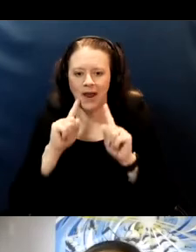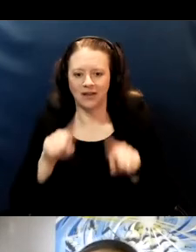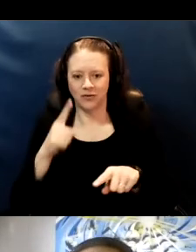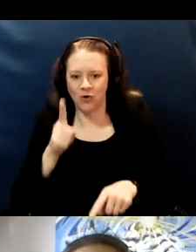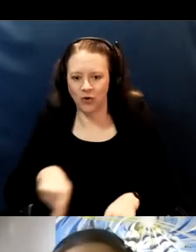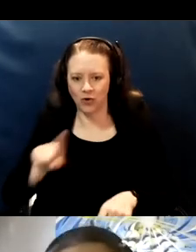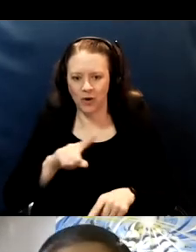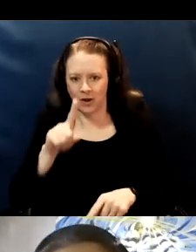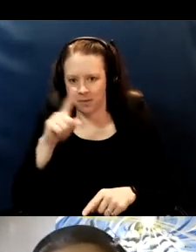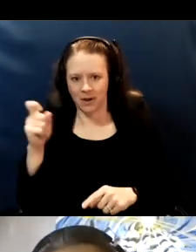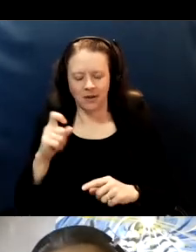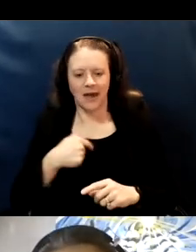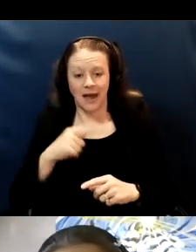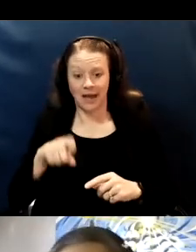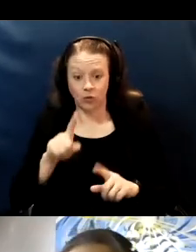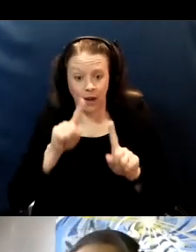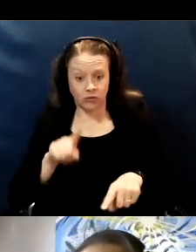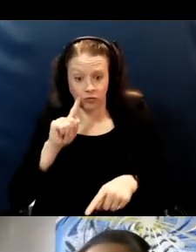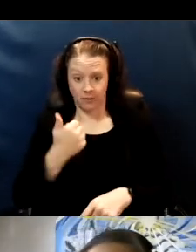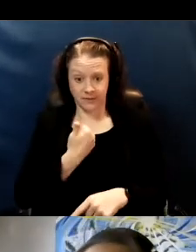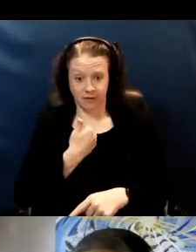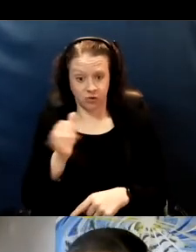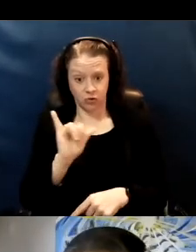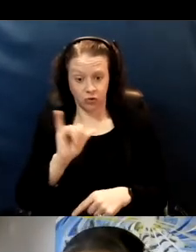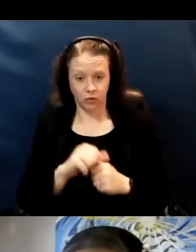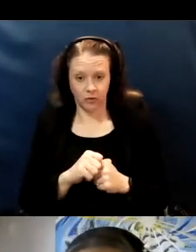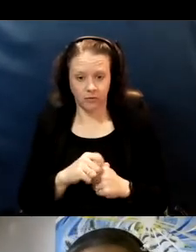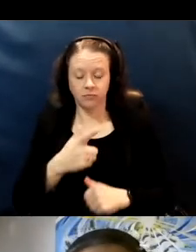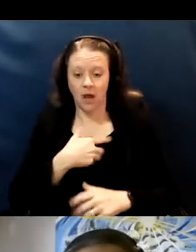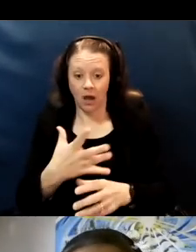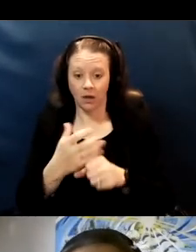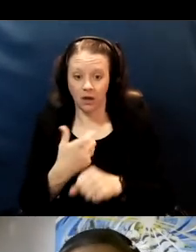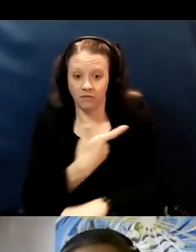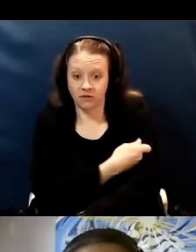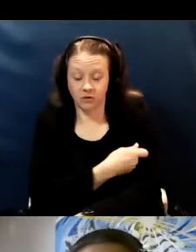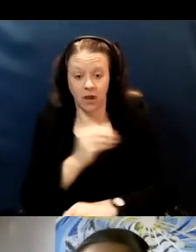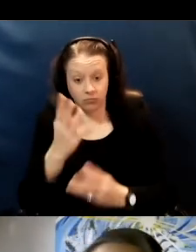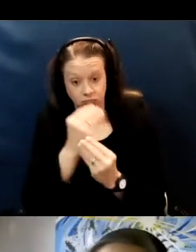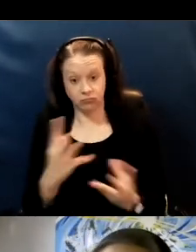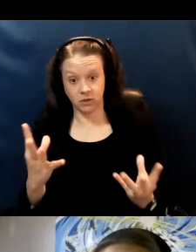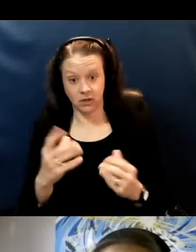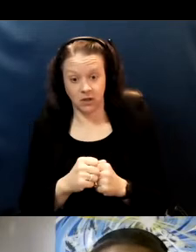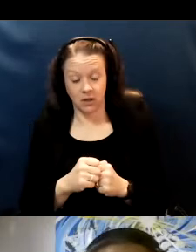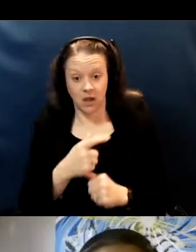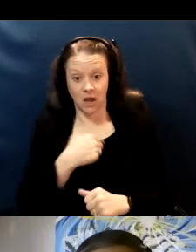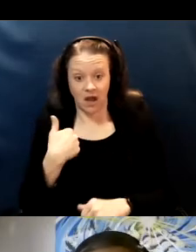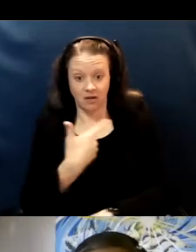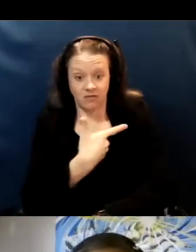that I had to answer for myself too, because I got the vaccine and in full disclosure I got the vaccine while pregnant.